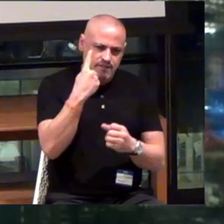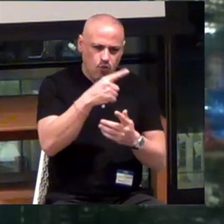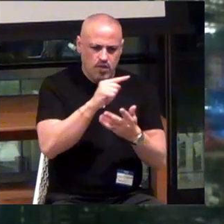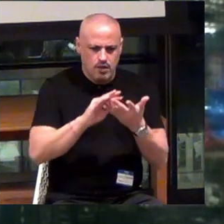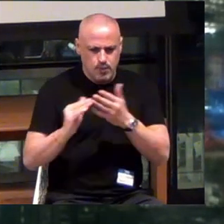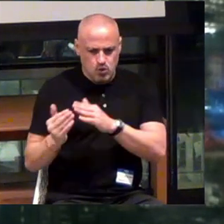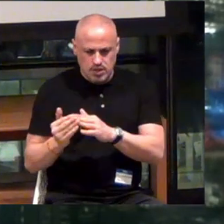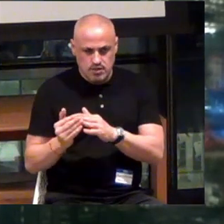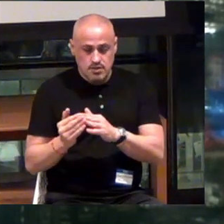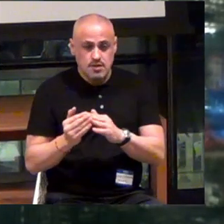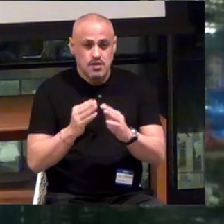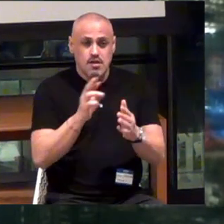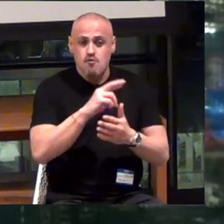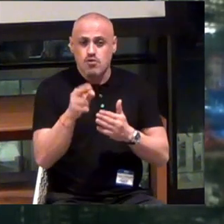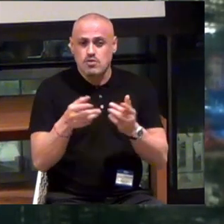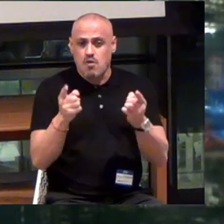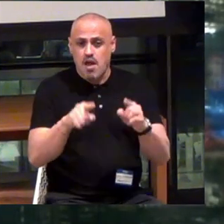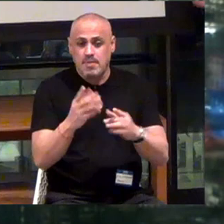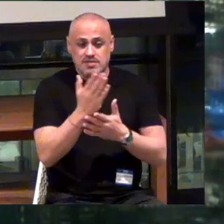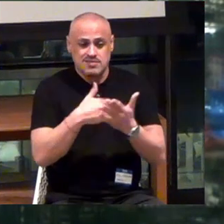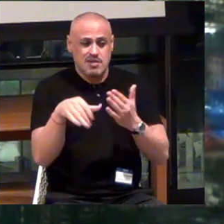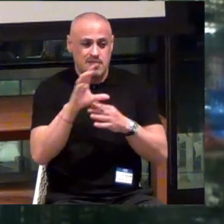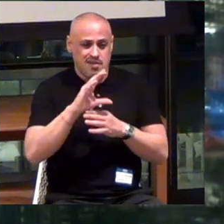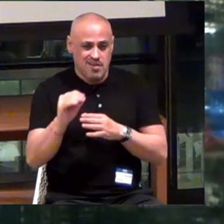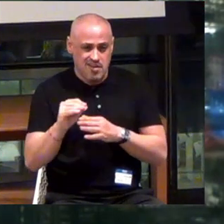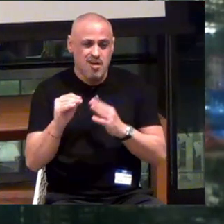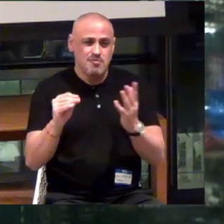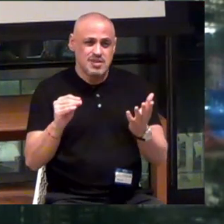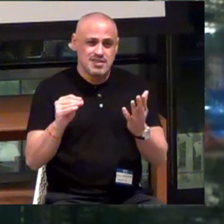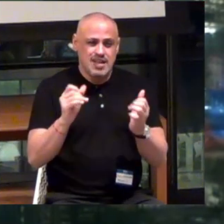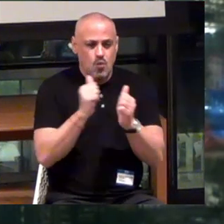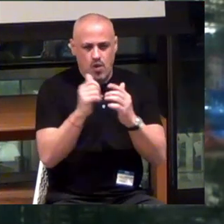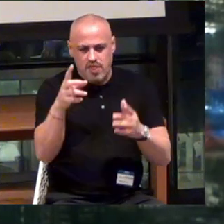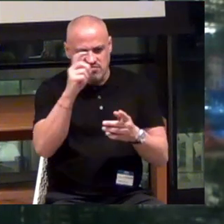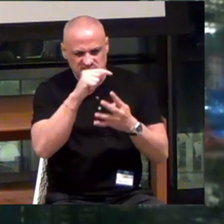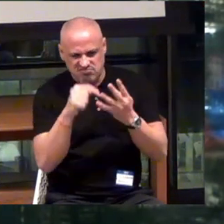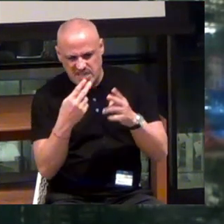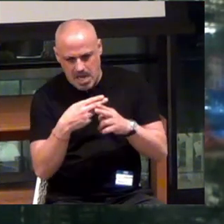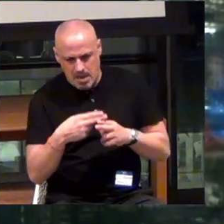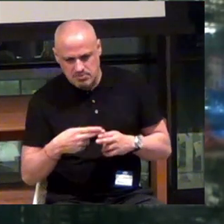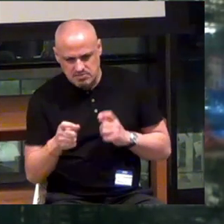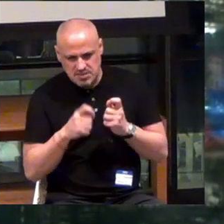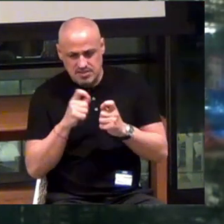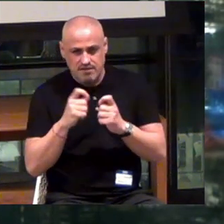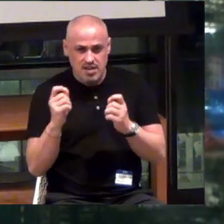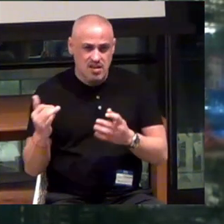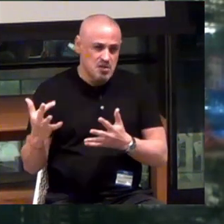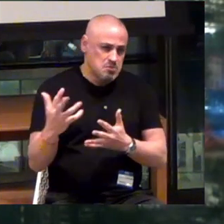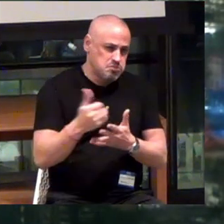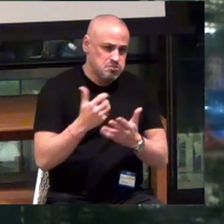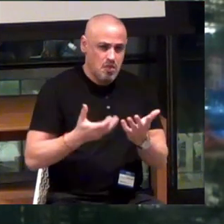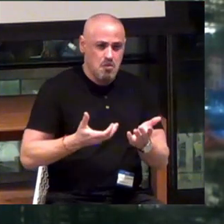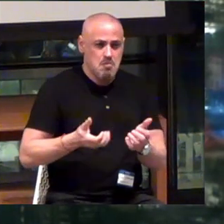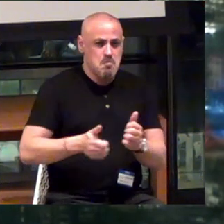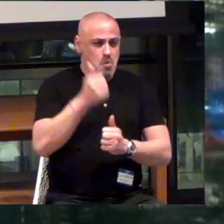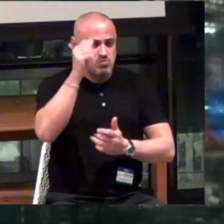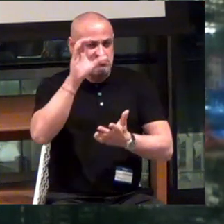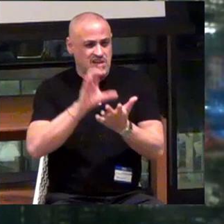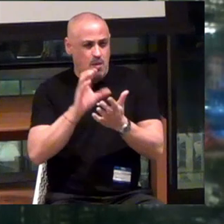And as a result, some of the companies, without getting into them specifically, which have raised the most capital on those slides...